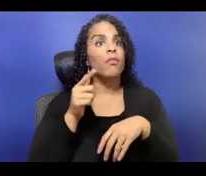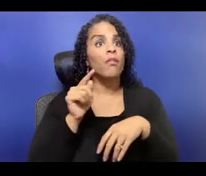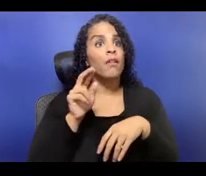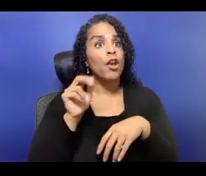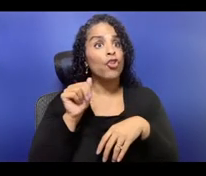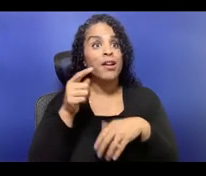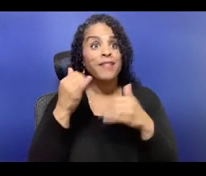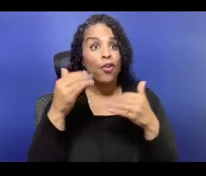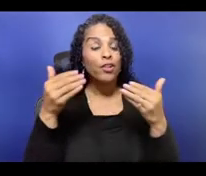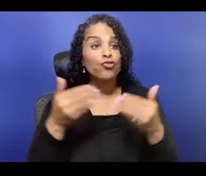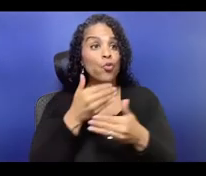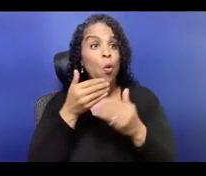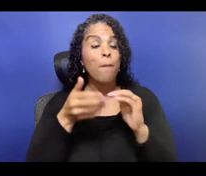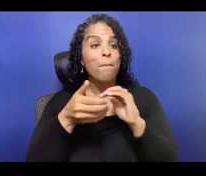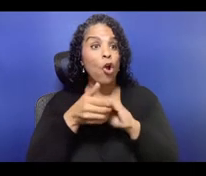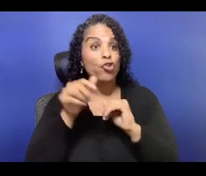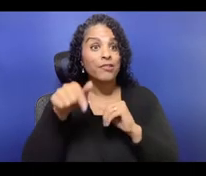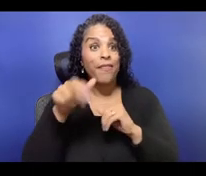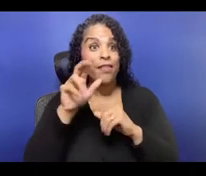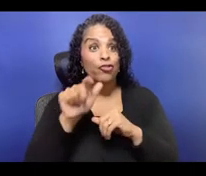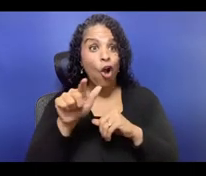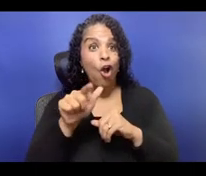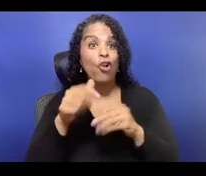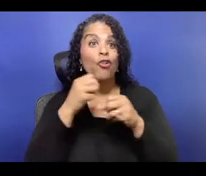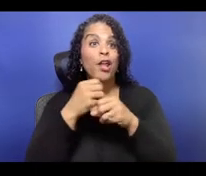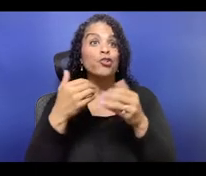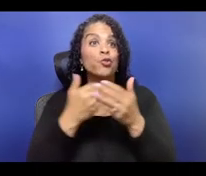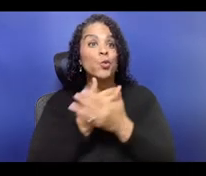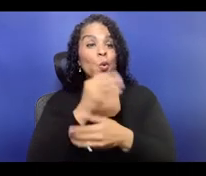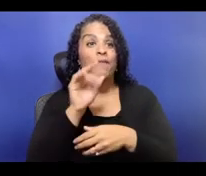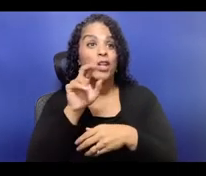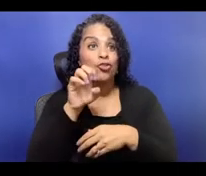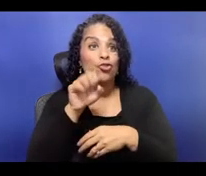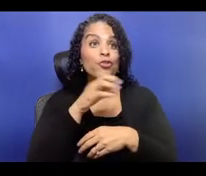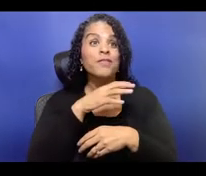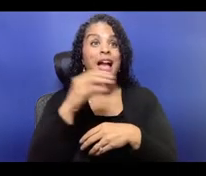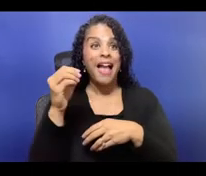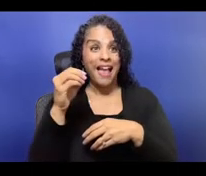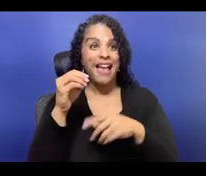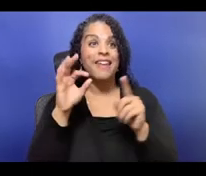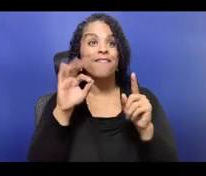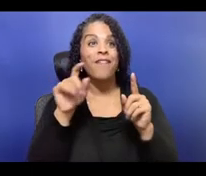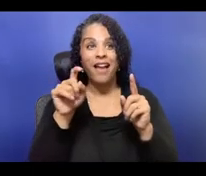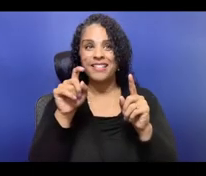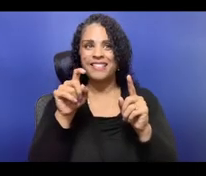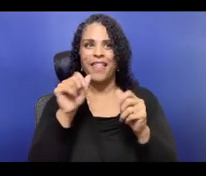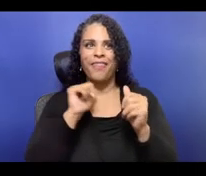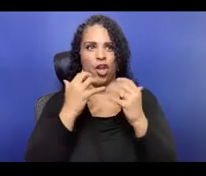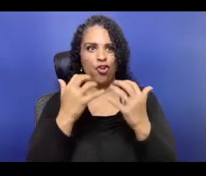with Groundwater Arts logo and contact info on it that others described. At this moment, my access needs are met.